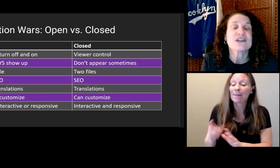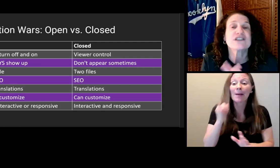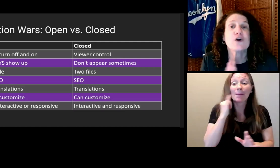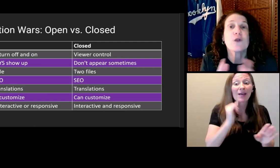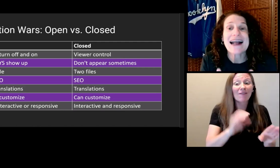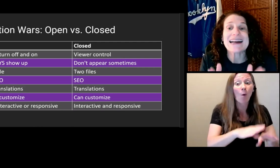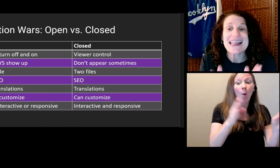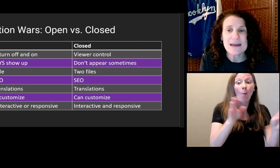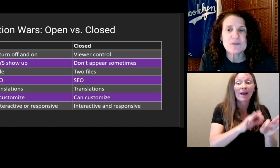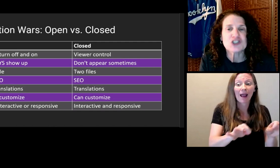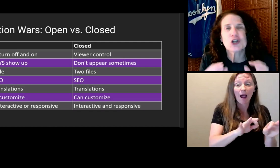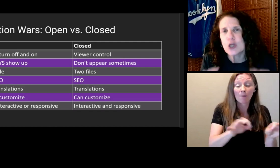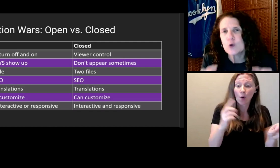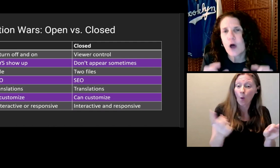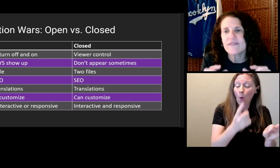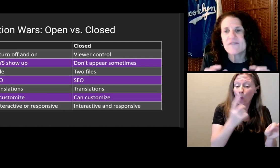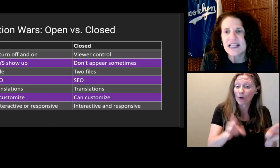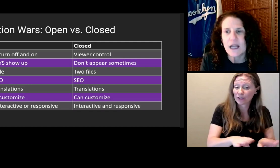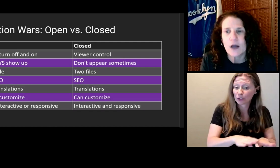Because it's glued on the video.